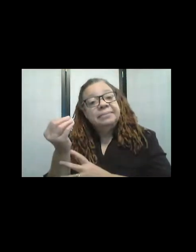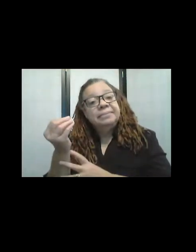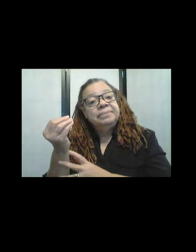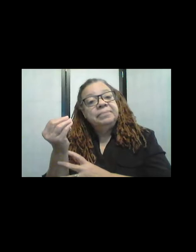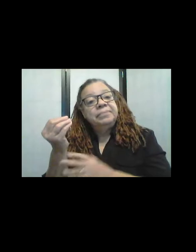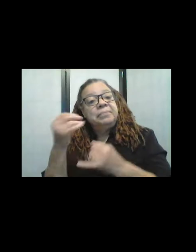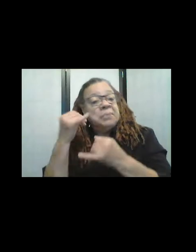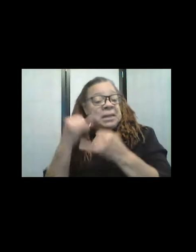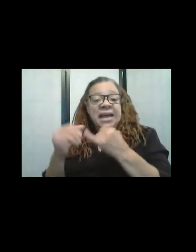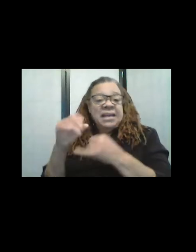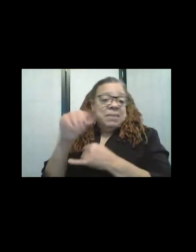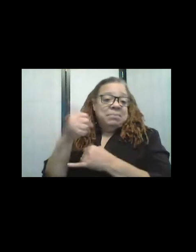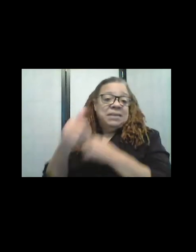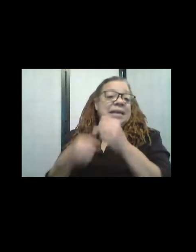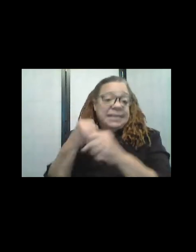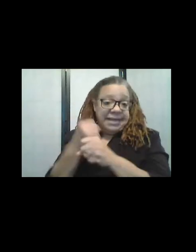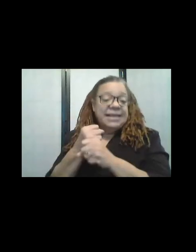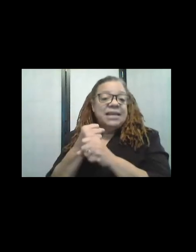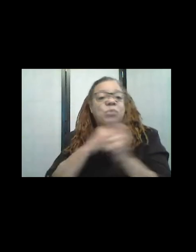probably 10 years, we've been going up more seasons.